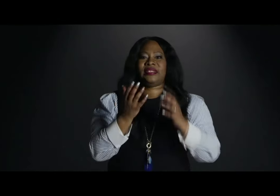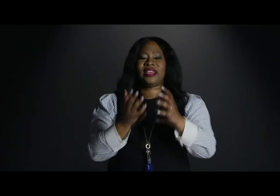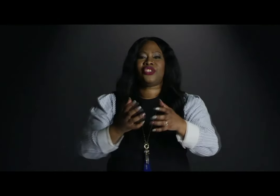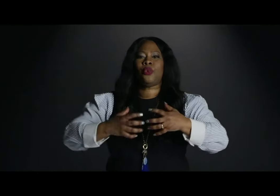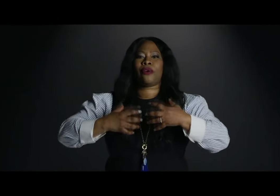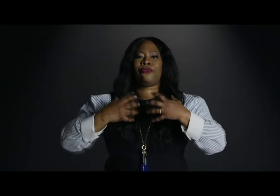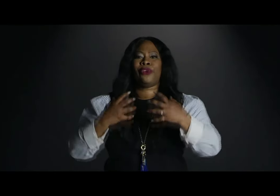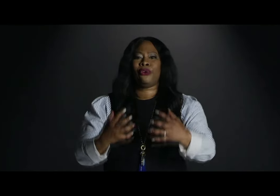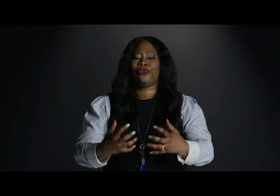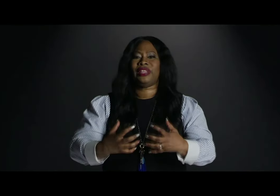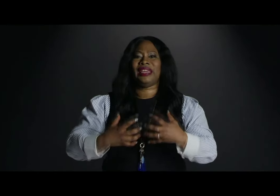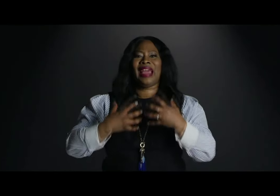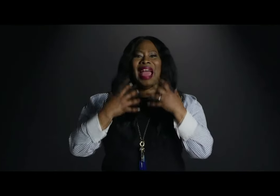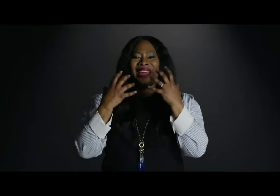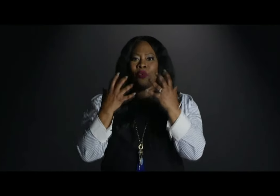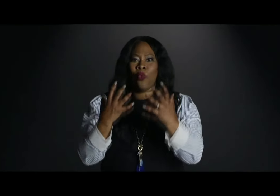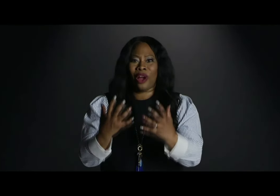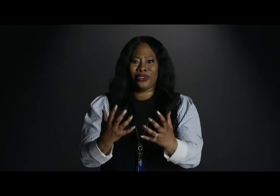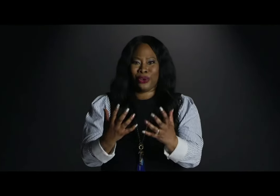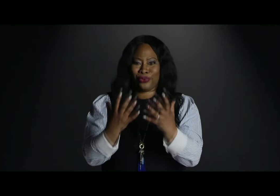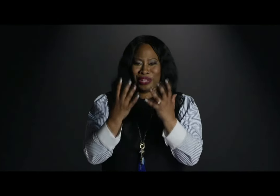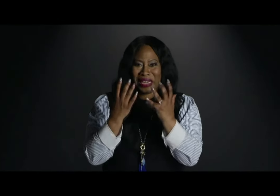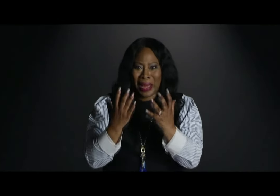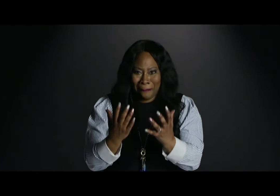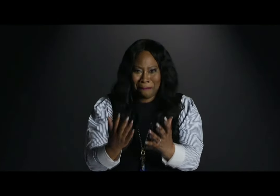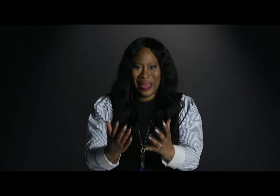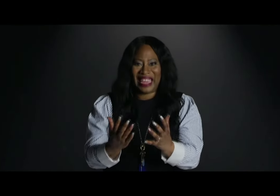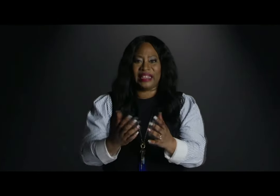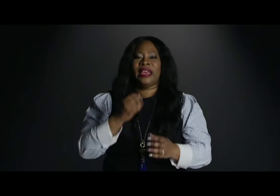He says You are fearfully and wonderfully made.